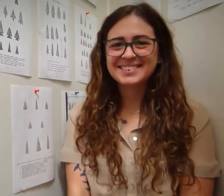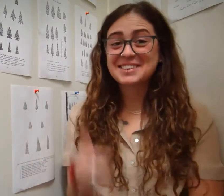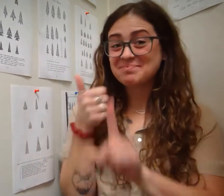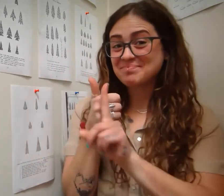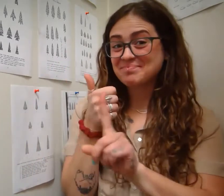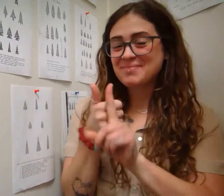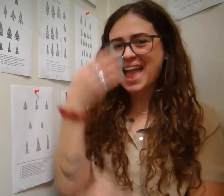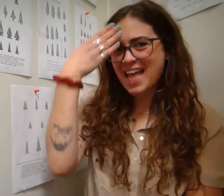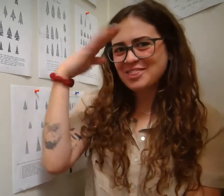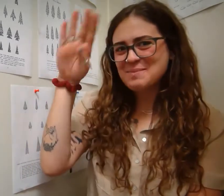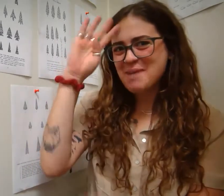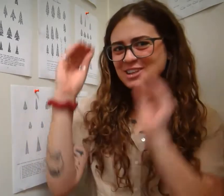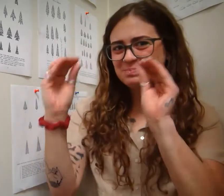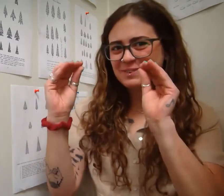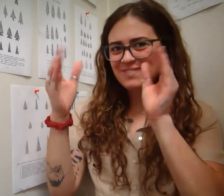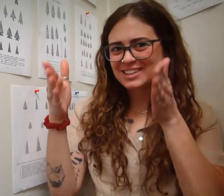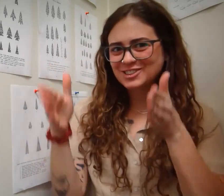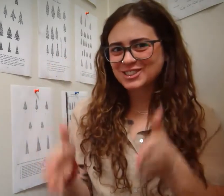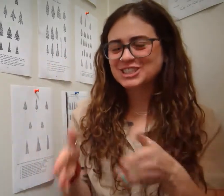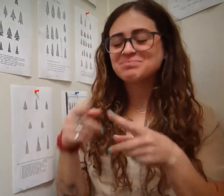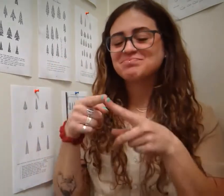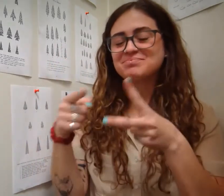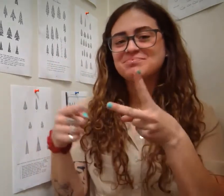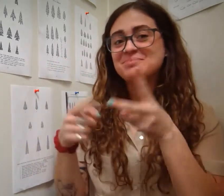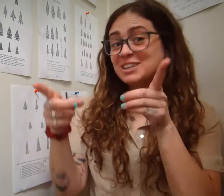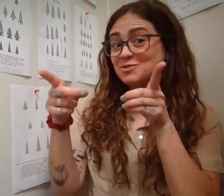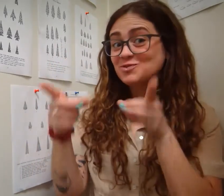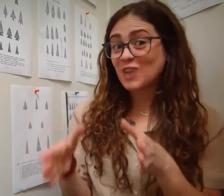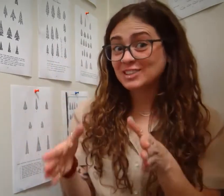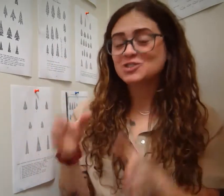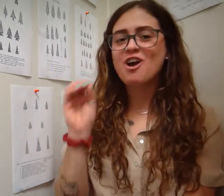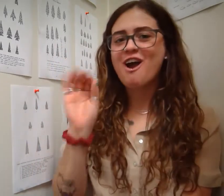She is a professor in Anthropology, and a Director